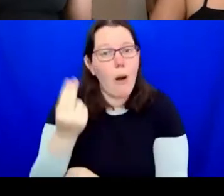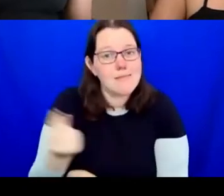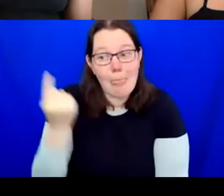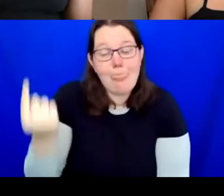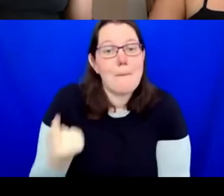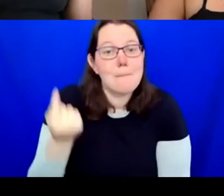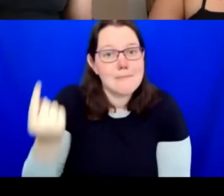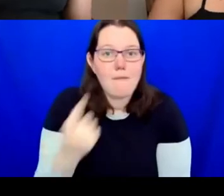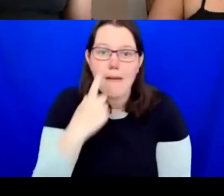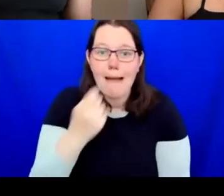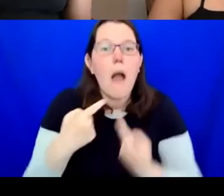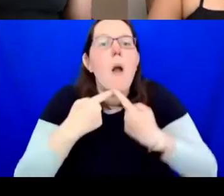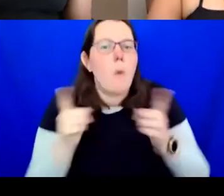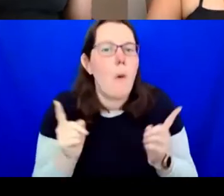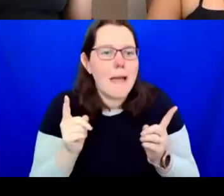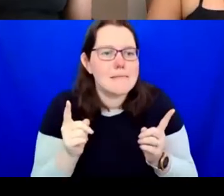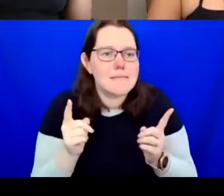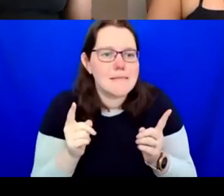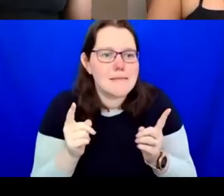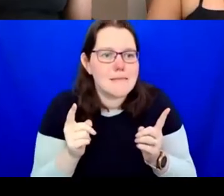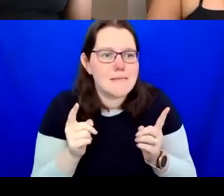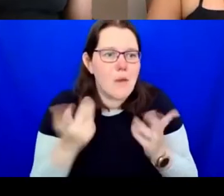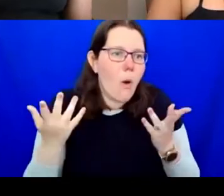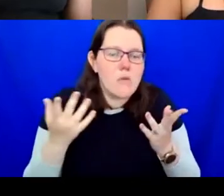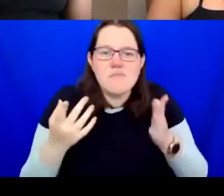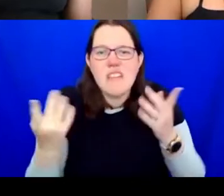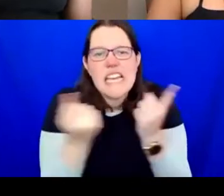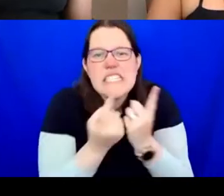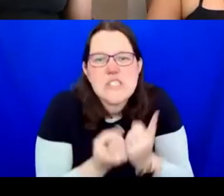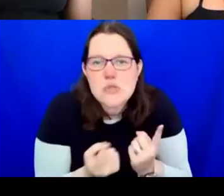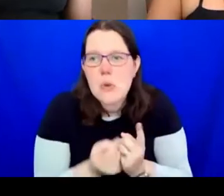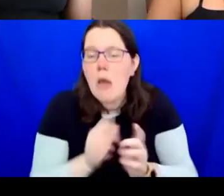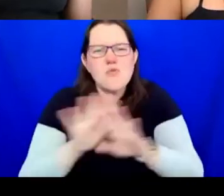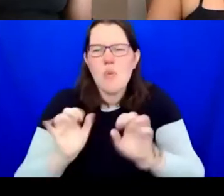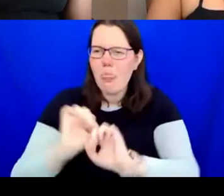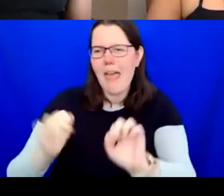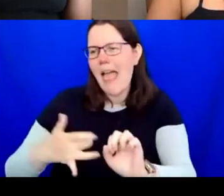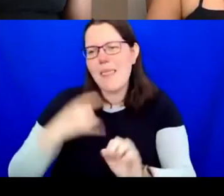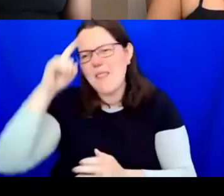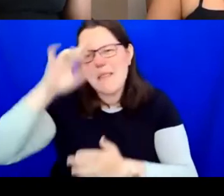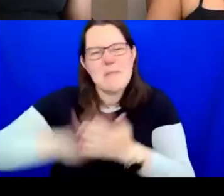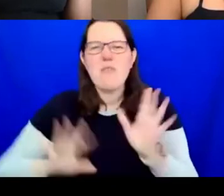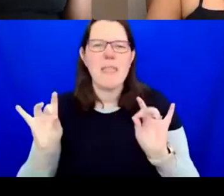of issues not just related to their lived experience. It could be feminism, racism, it could